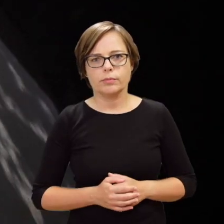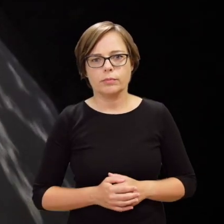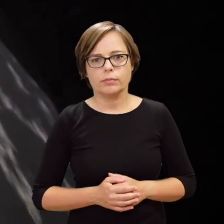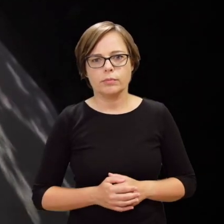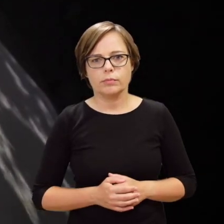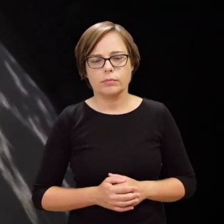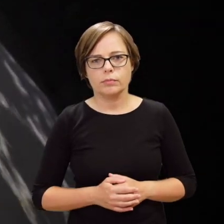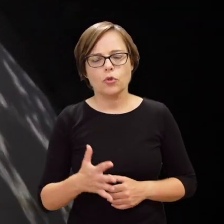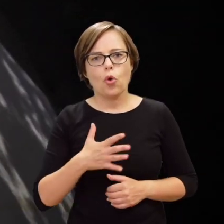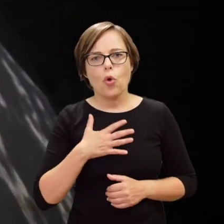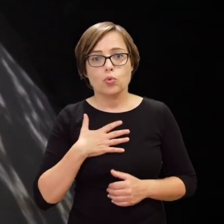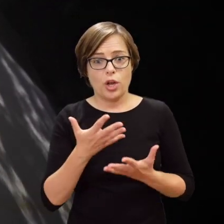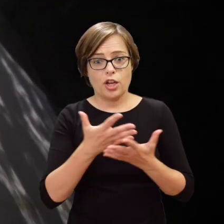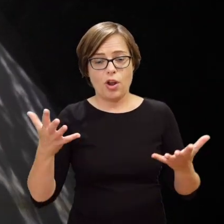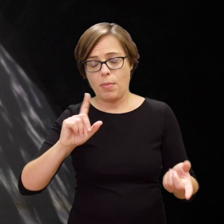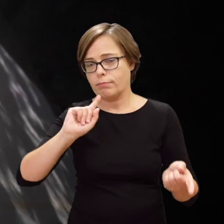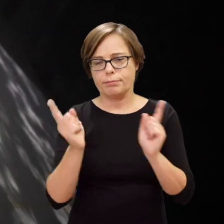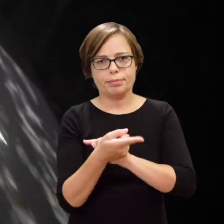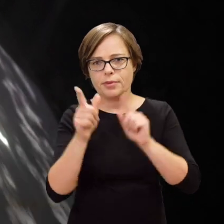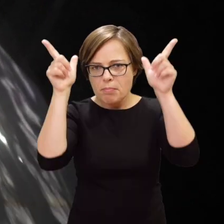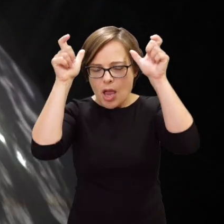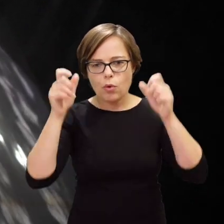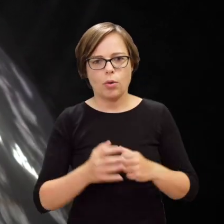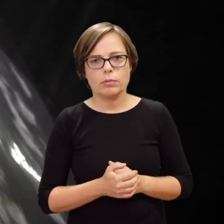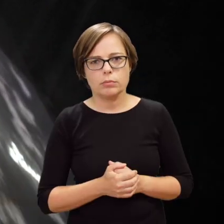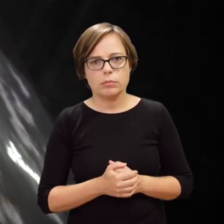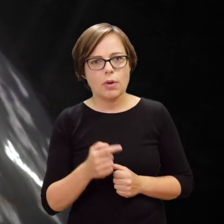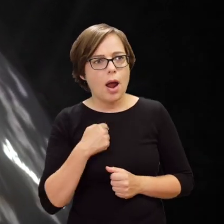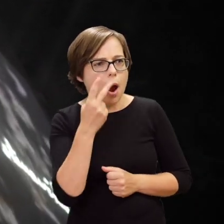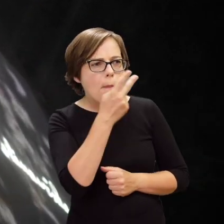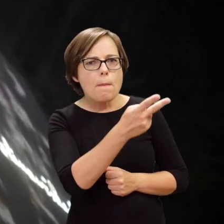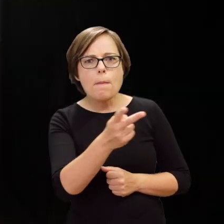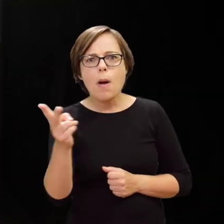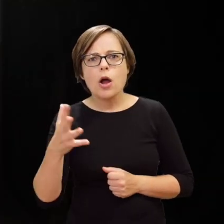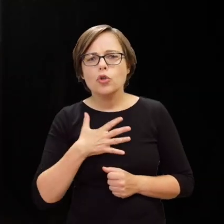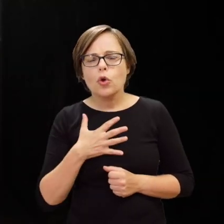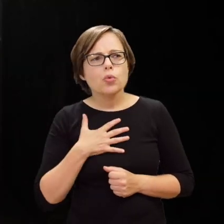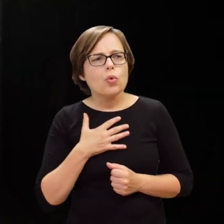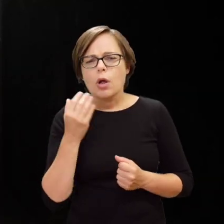Hell has descended upon earth. One huge sea of fire, as far as the eye can see.